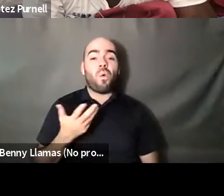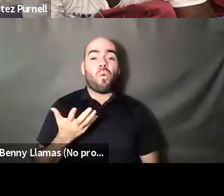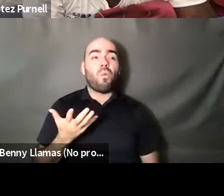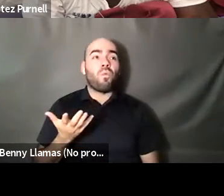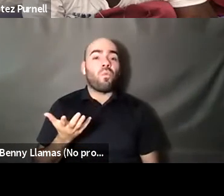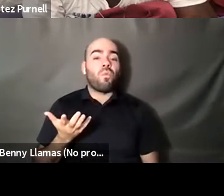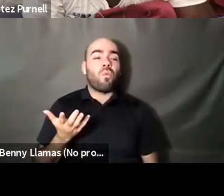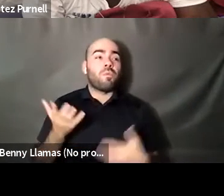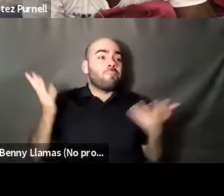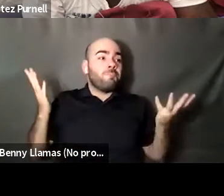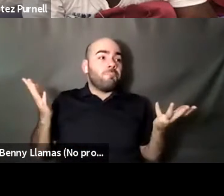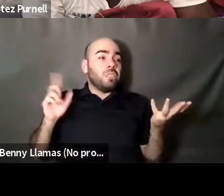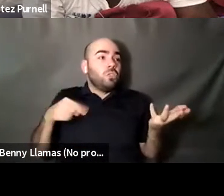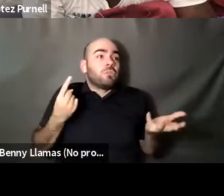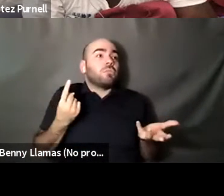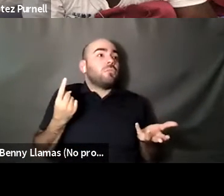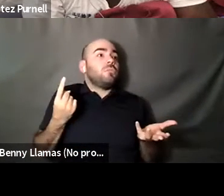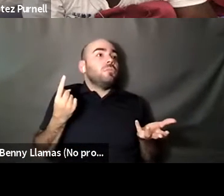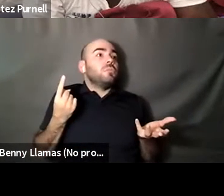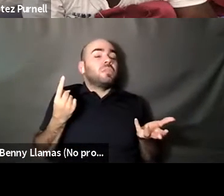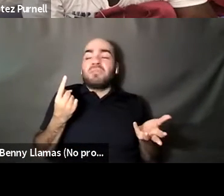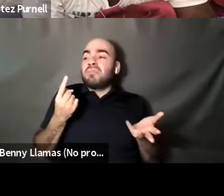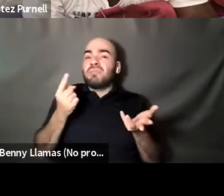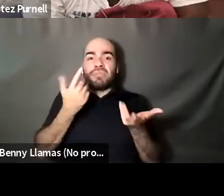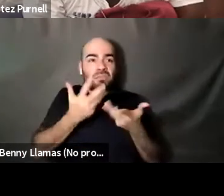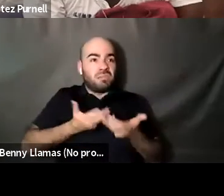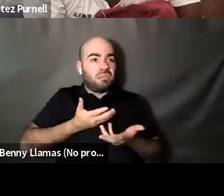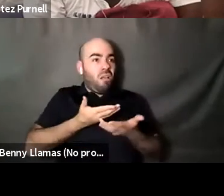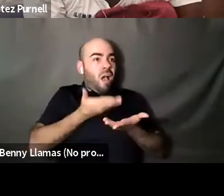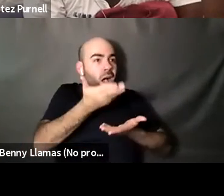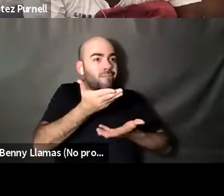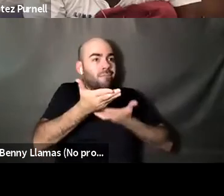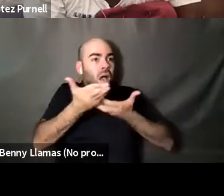Nahshon Anderson: It's just, it's just the Nahshon Anderson: Silence And the rejection. I'm just